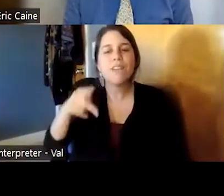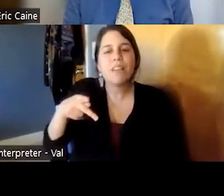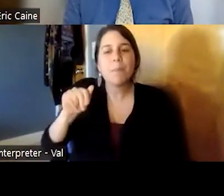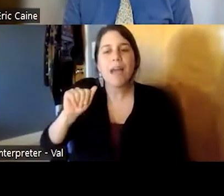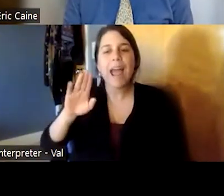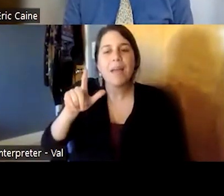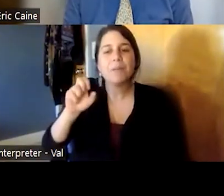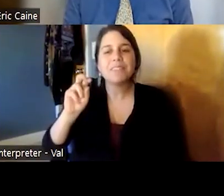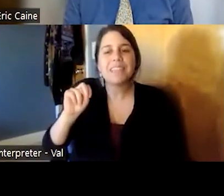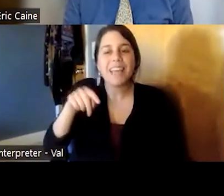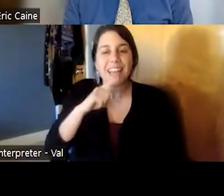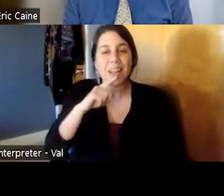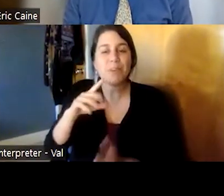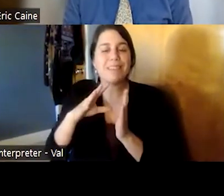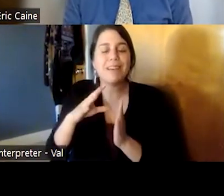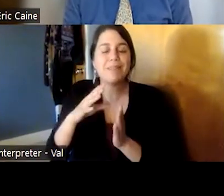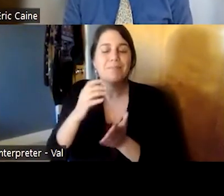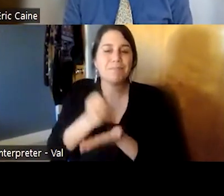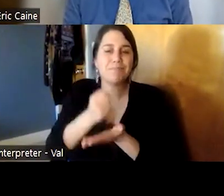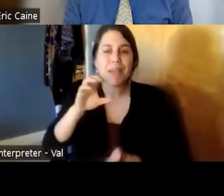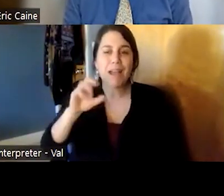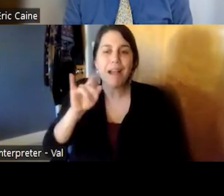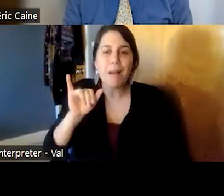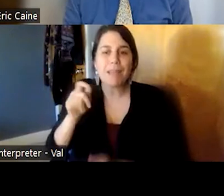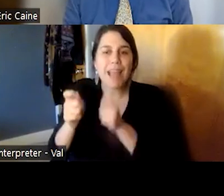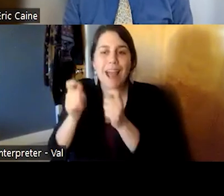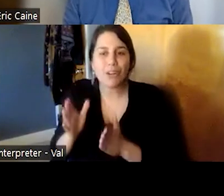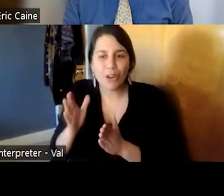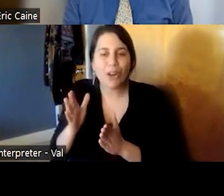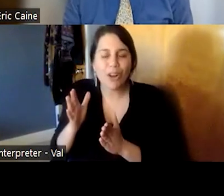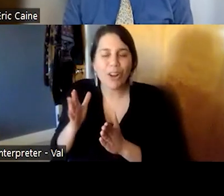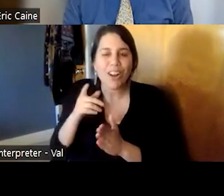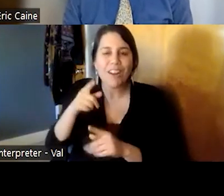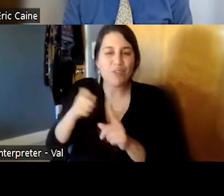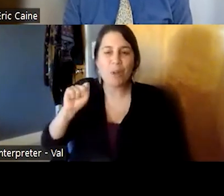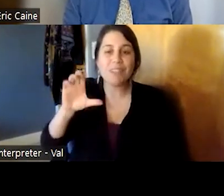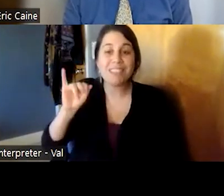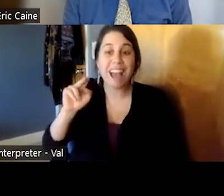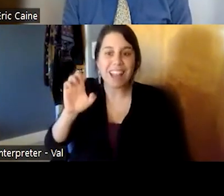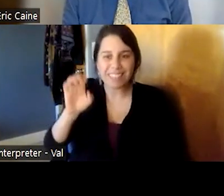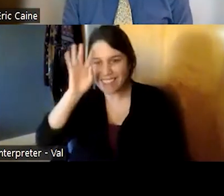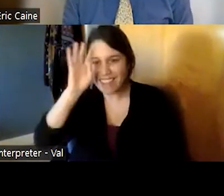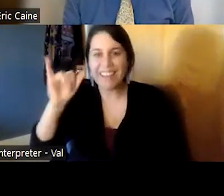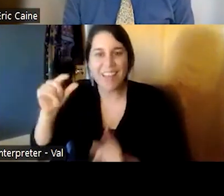editor at science who suggested they use the term and he brought that term to bear again as we see